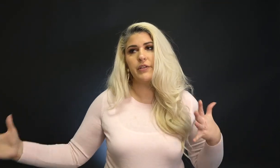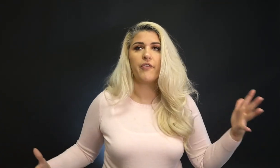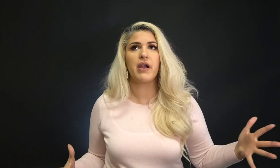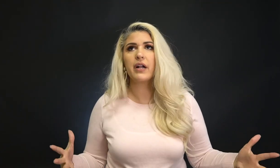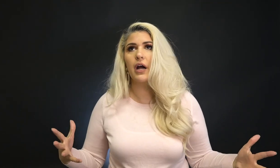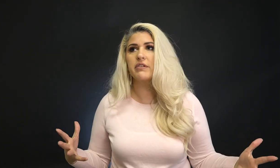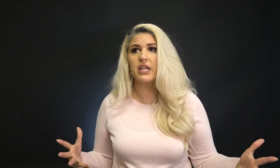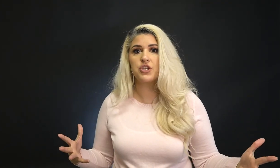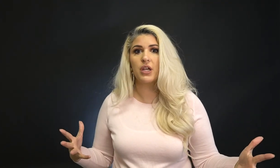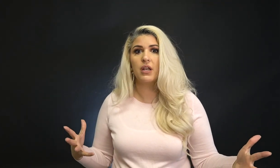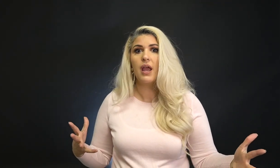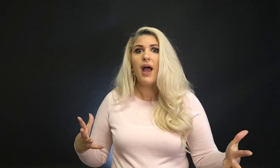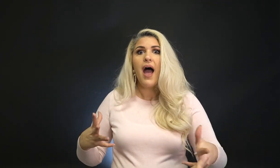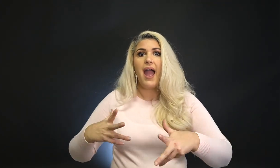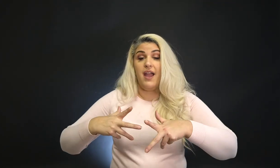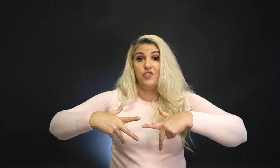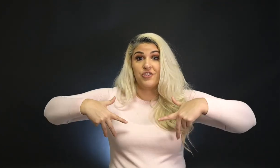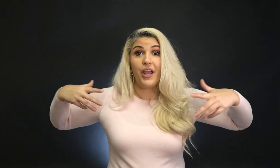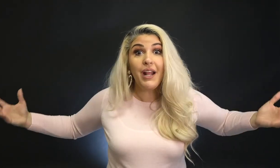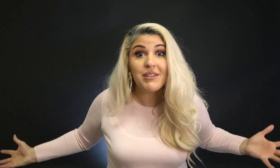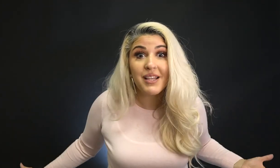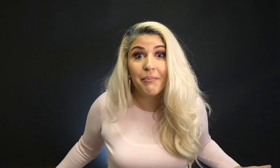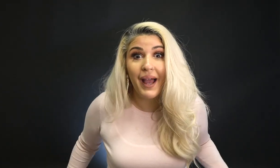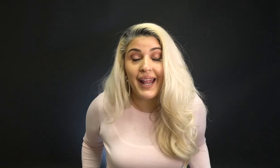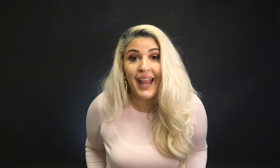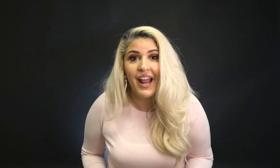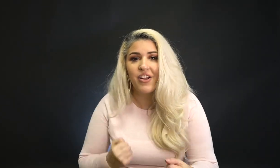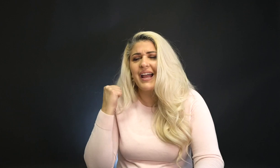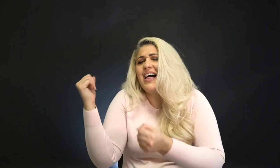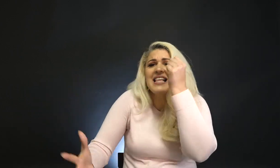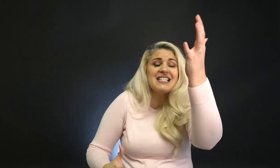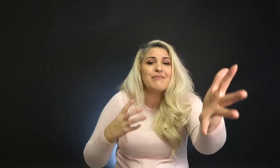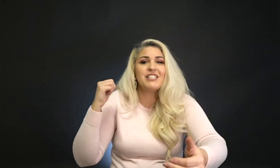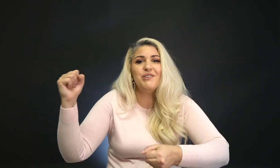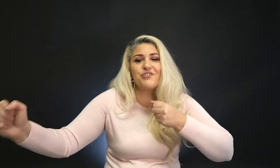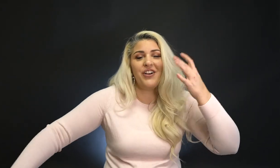'Cause if you ever had a conversation and you're signing with somebody and you're like, "This is gonna be so much fun!"